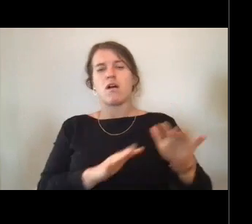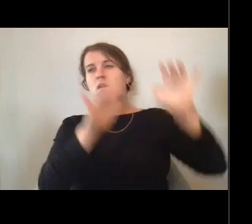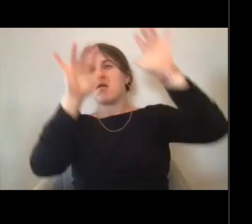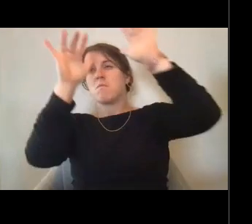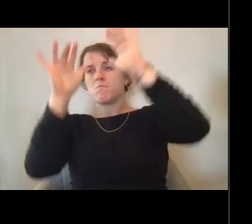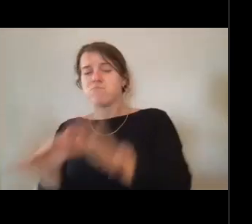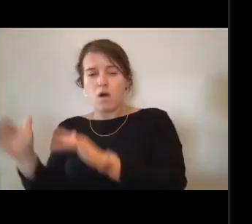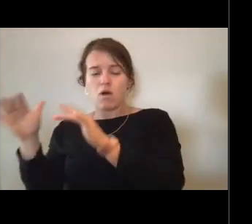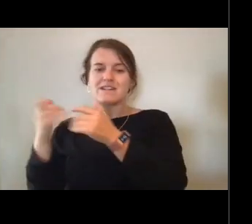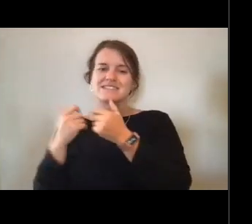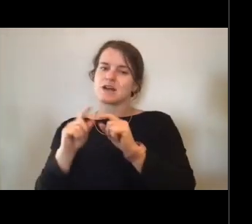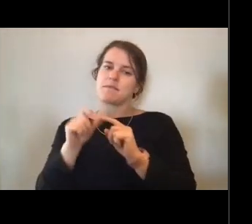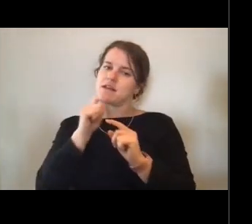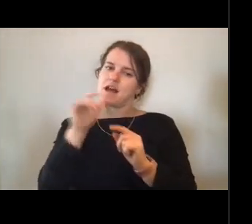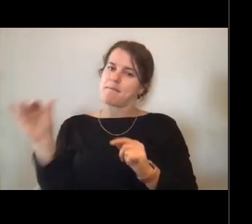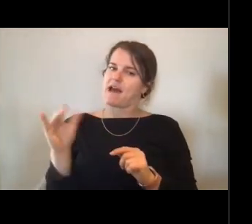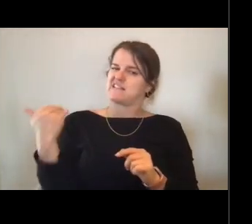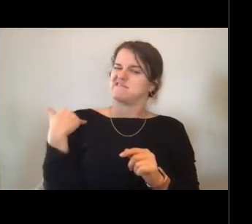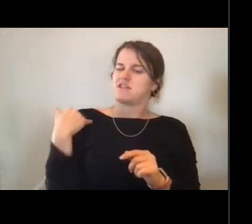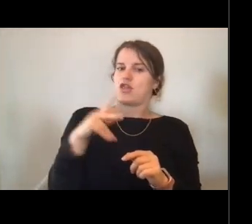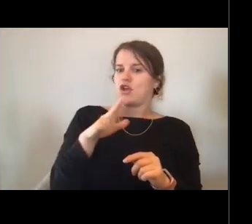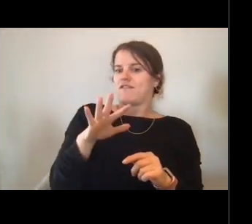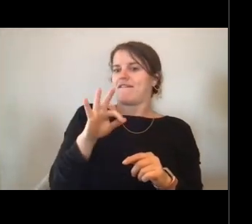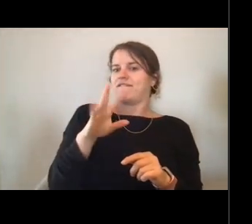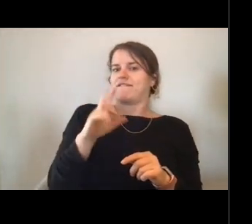So always keeping an eye on the weather is something that I learnt.